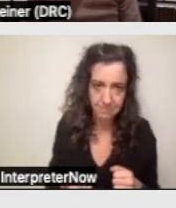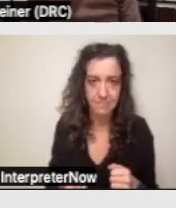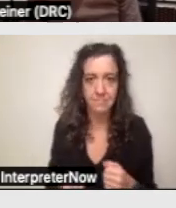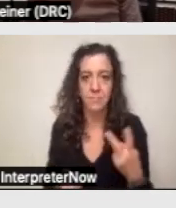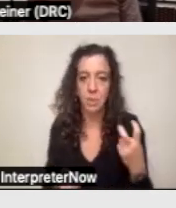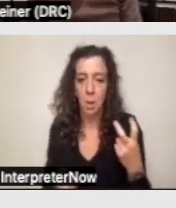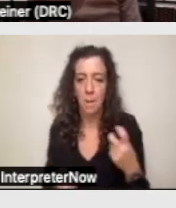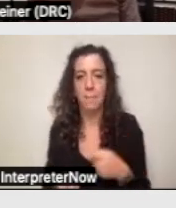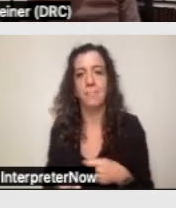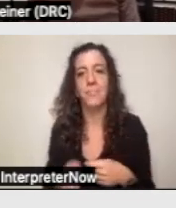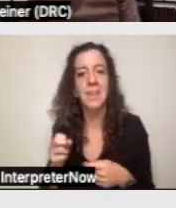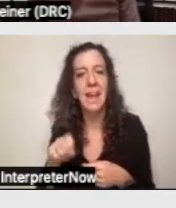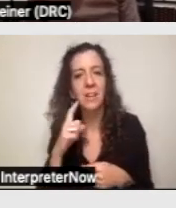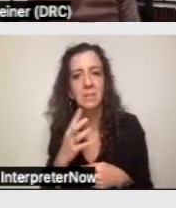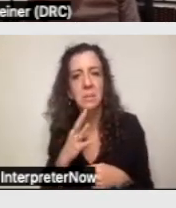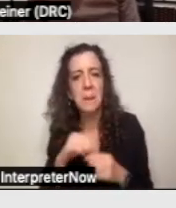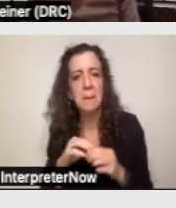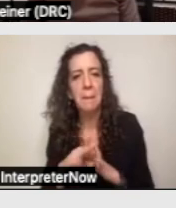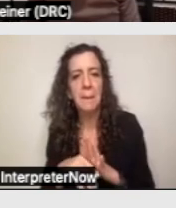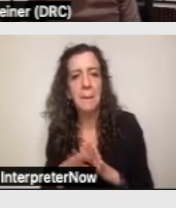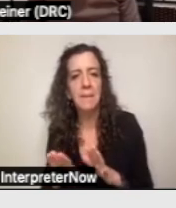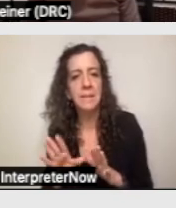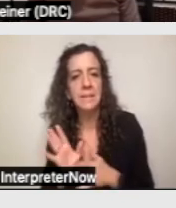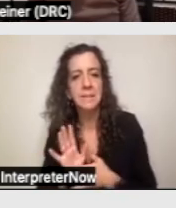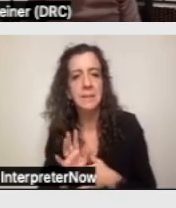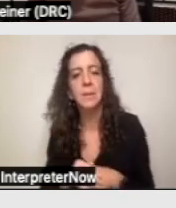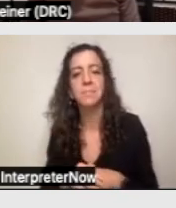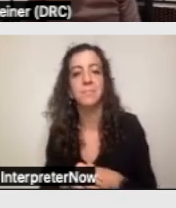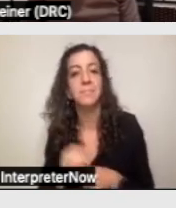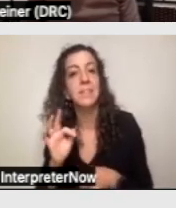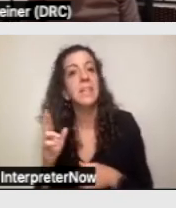If a regional center says it doesn't have enough money in its budget to provide someone